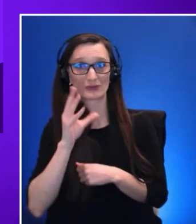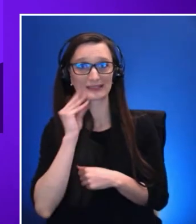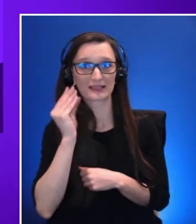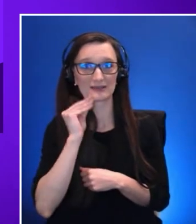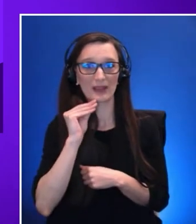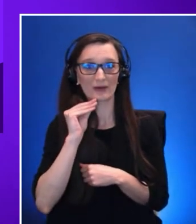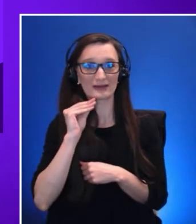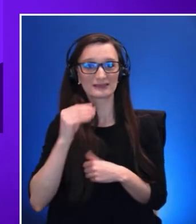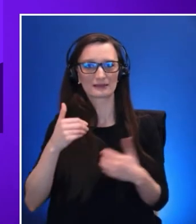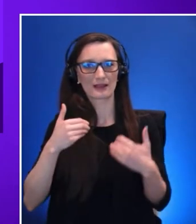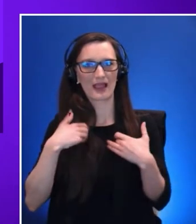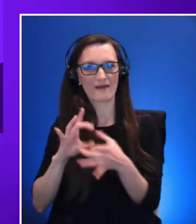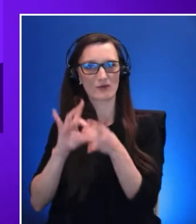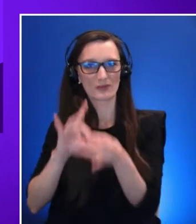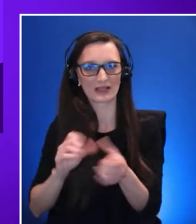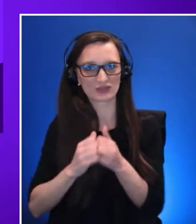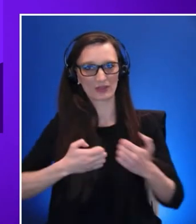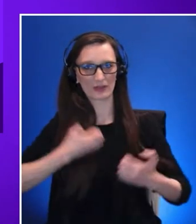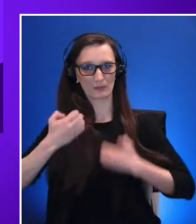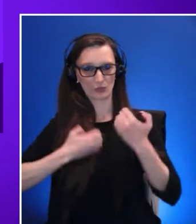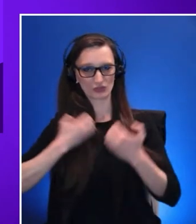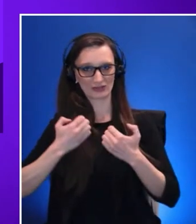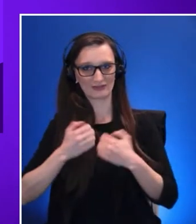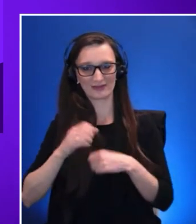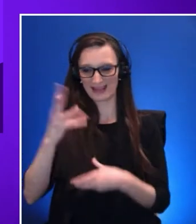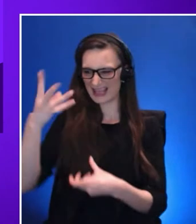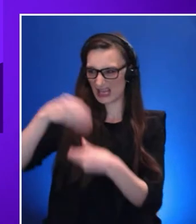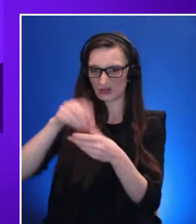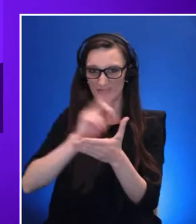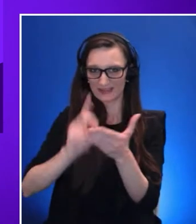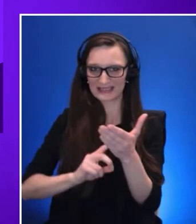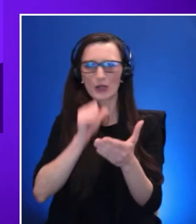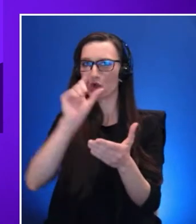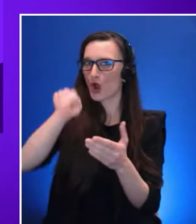Inclusive design is more than just design. Its understanding of the people,